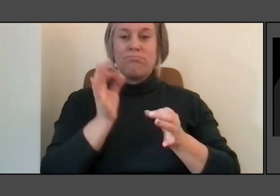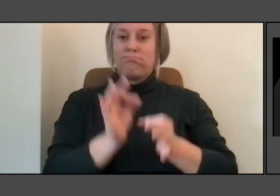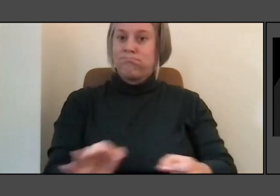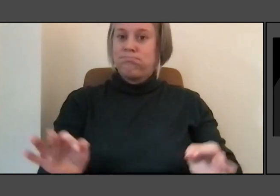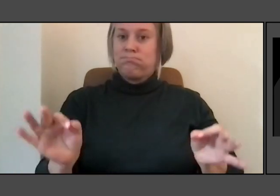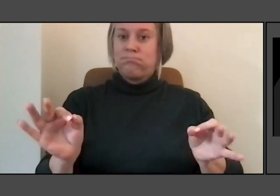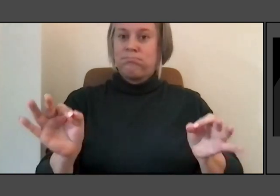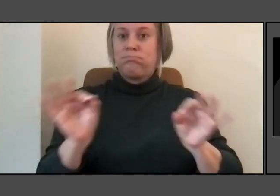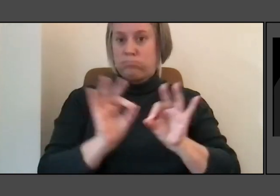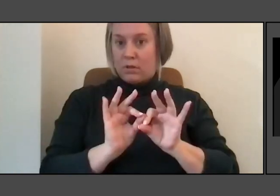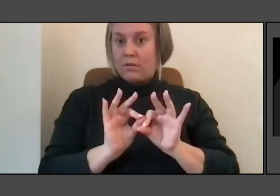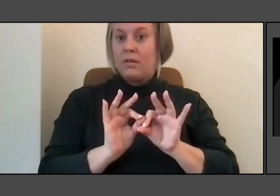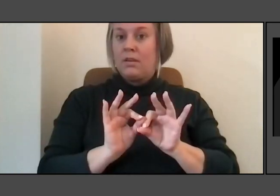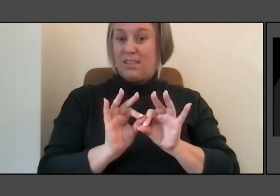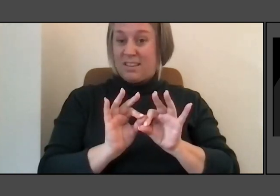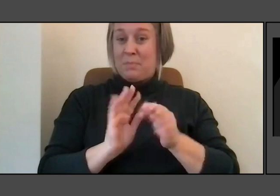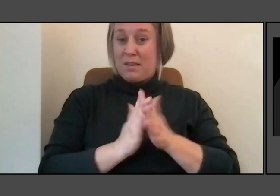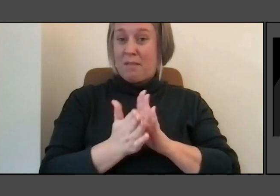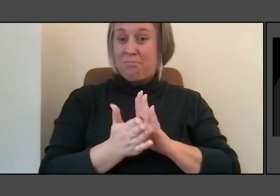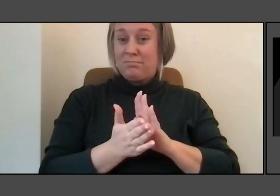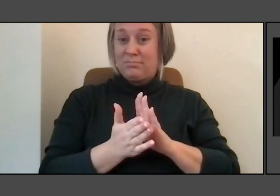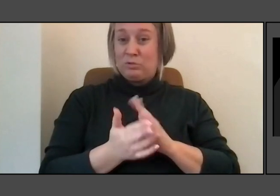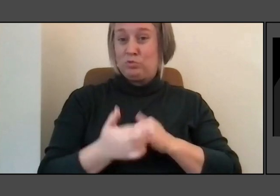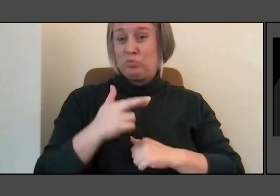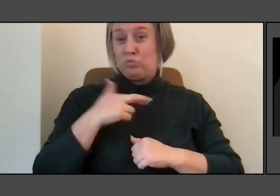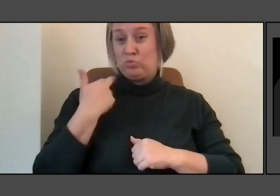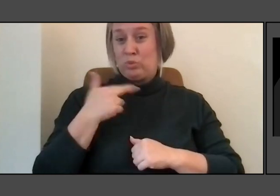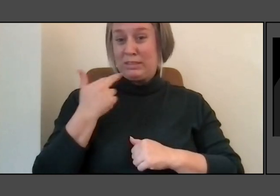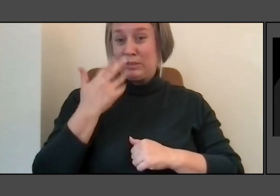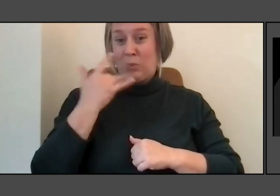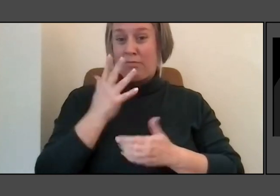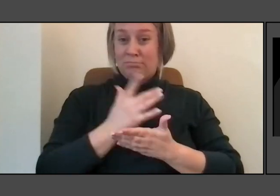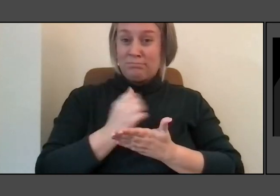So I'm focusing a lot of my attention on rivers and waterways